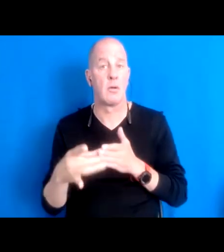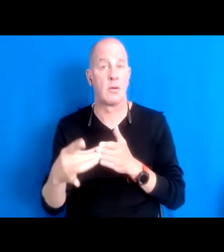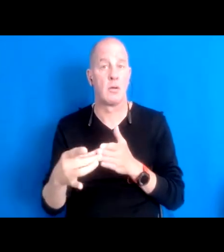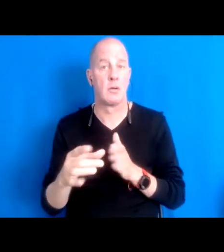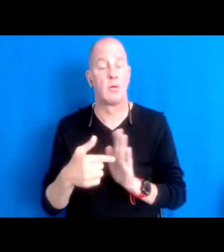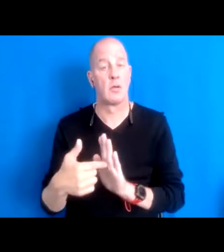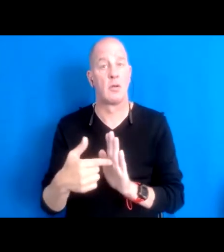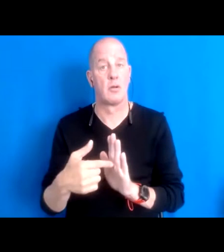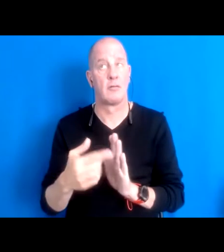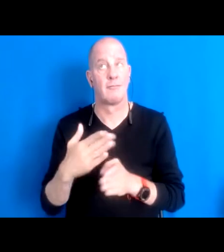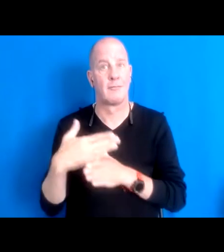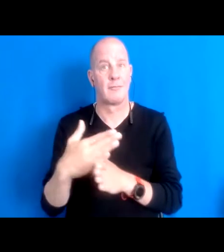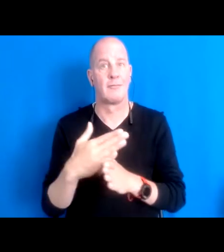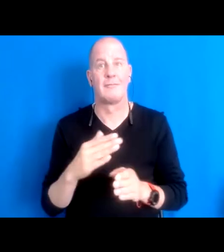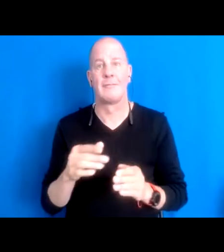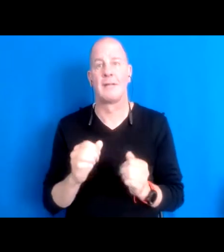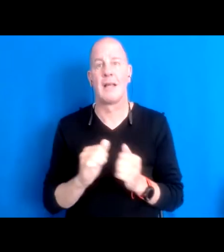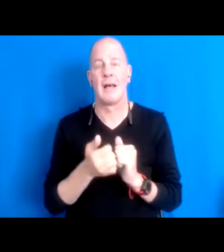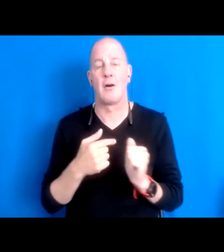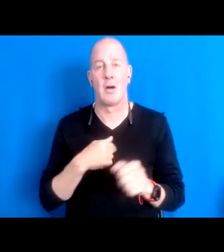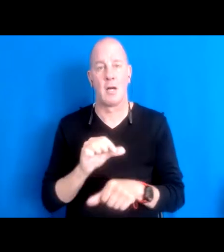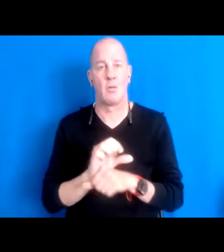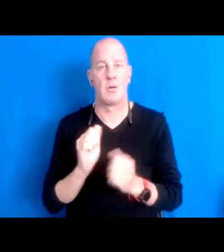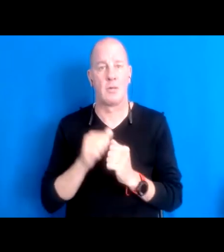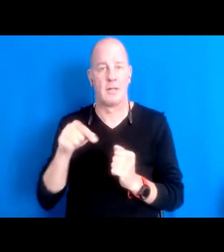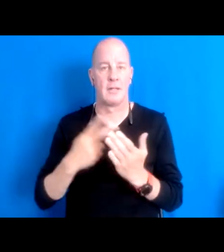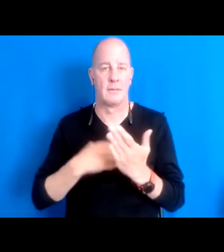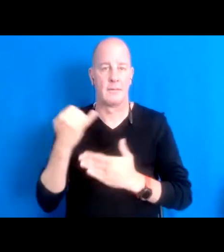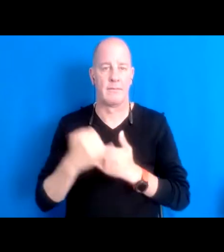this work so I know you guys all know 15:53:54 security, and the work and with the